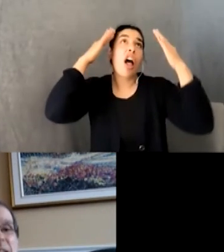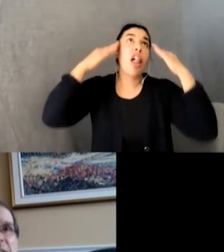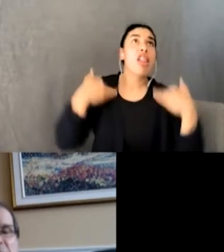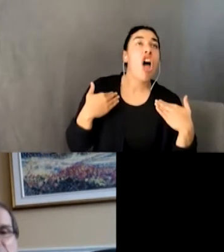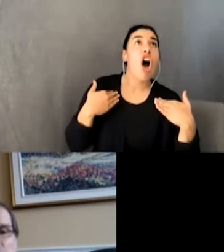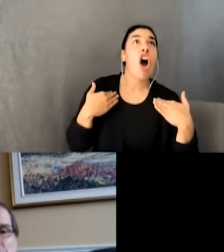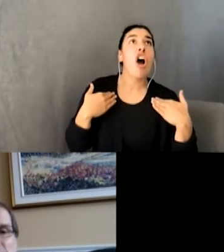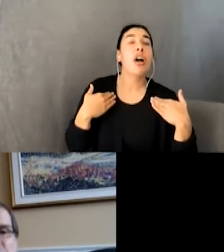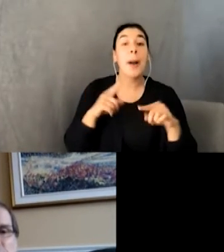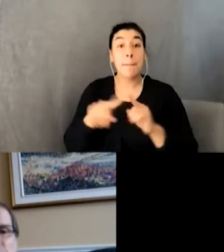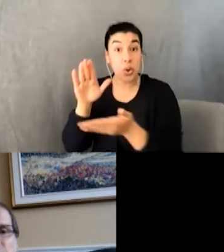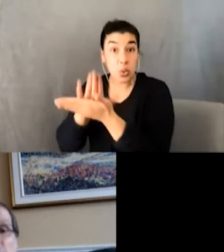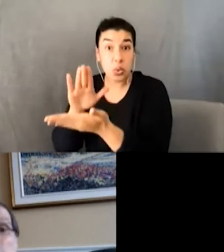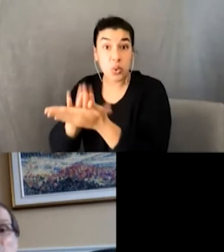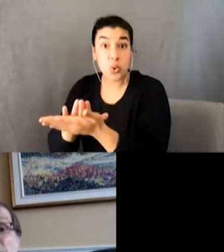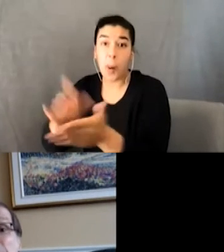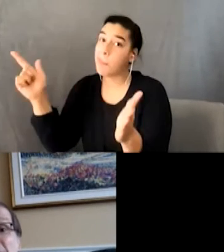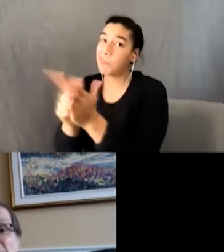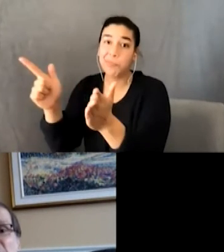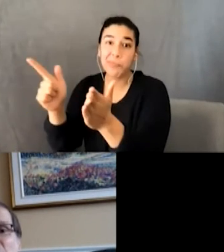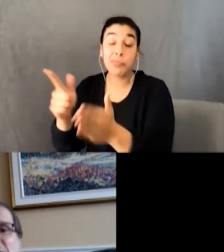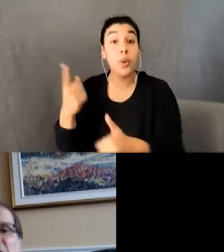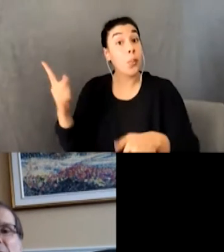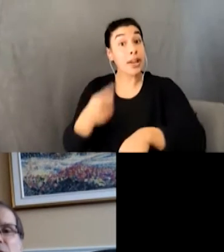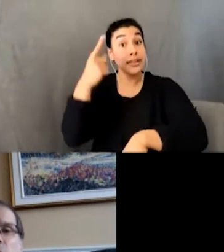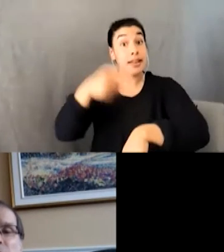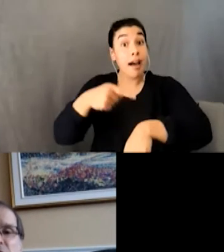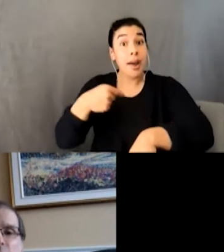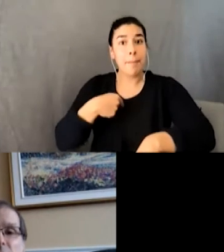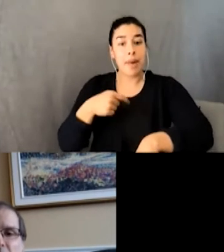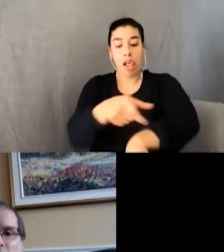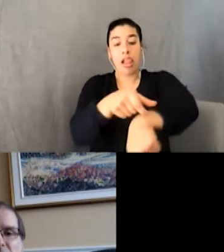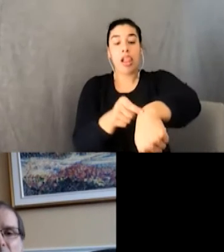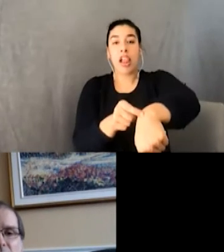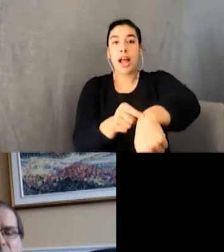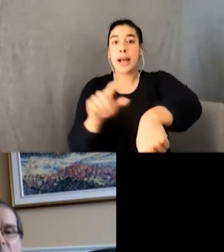hid it under my blazer. When I raised my hand in class to answer a question revealing my studs,